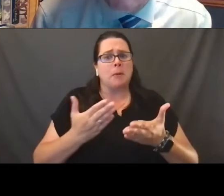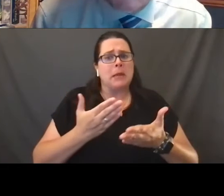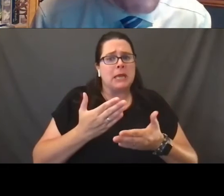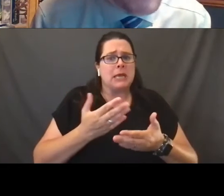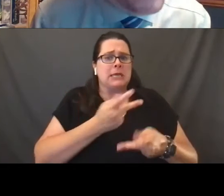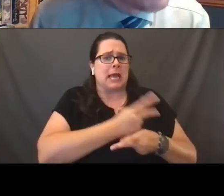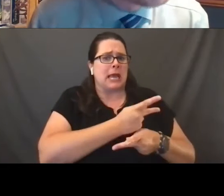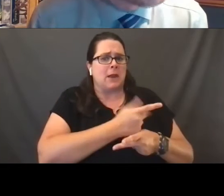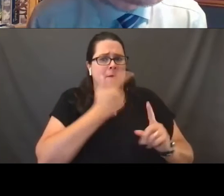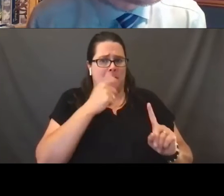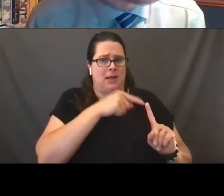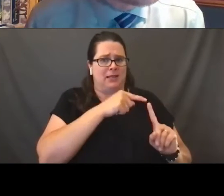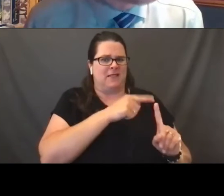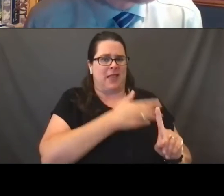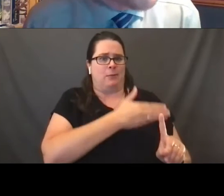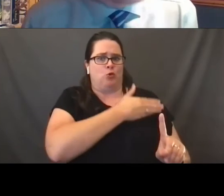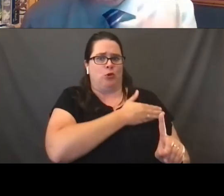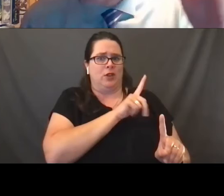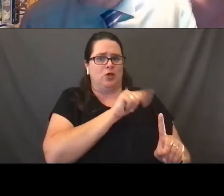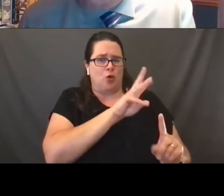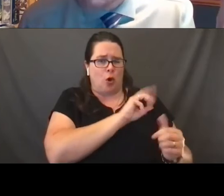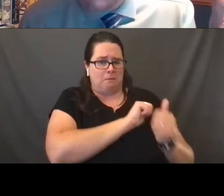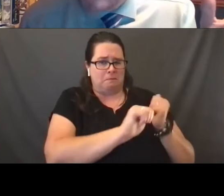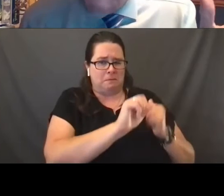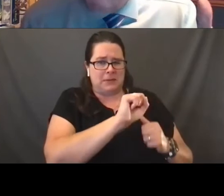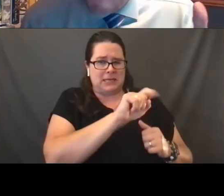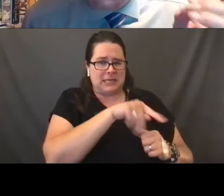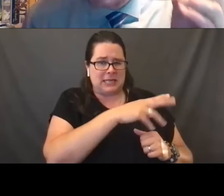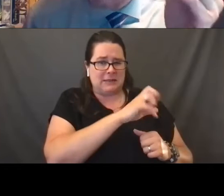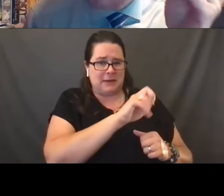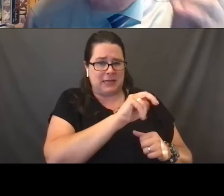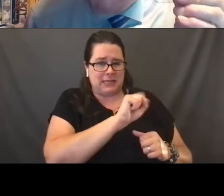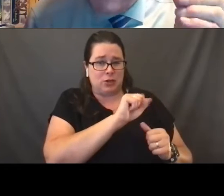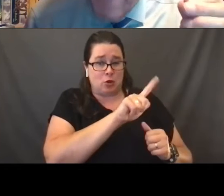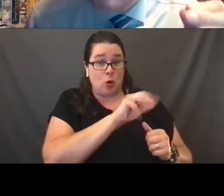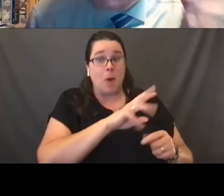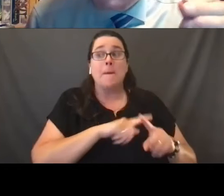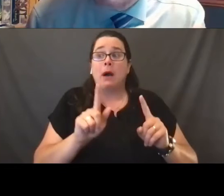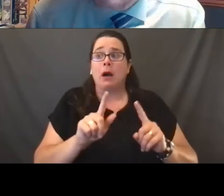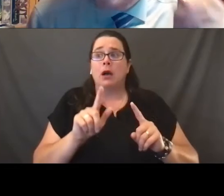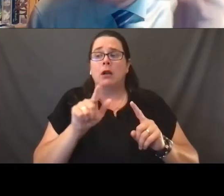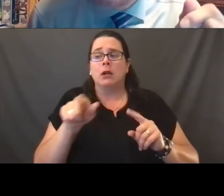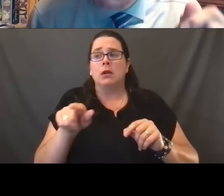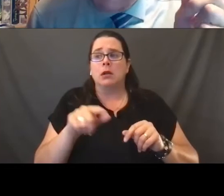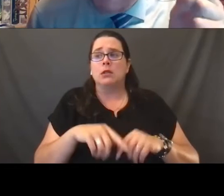by virtue of the decision in Stevens, but a lot more to be covered there. And so the Equality Act is still something